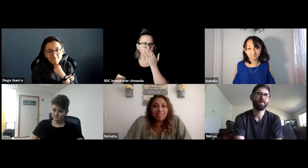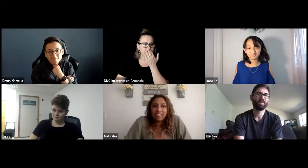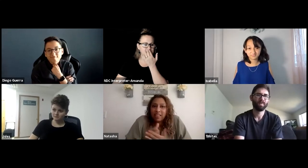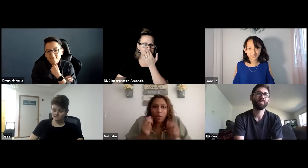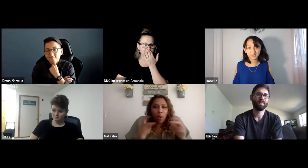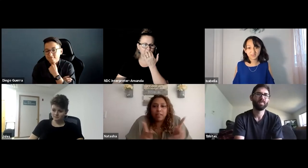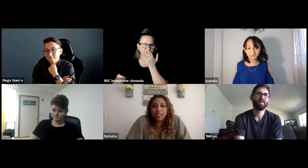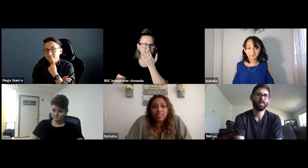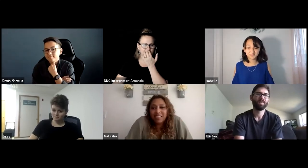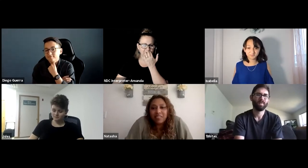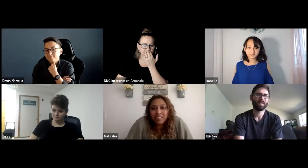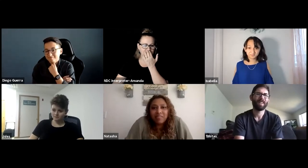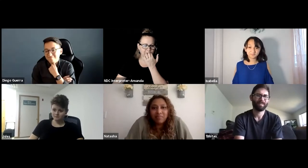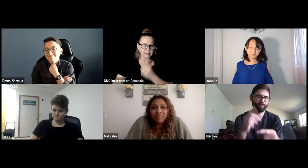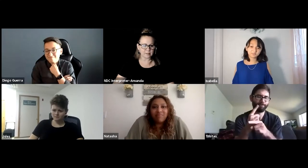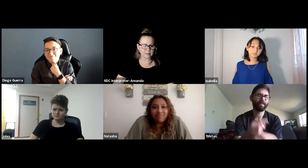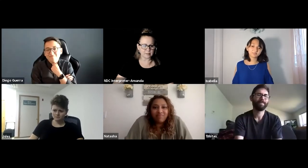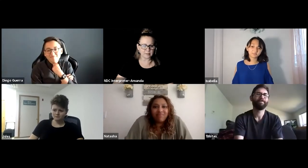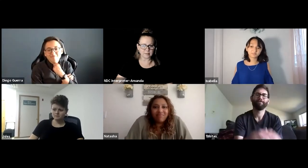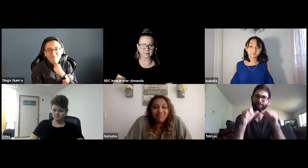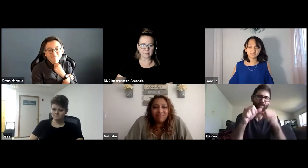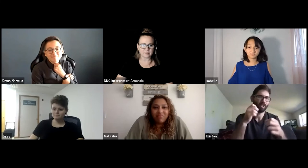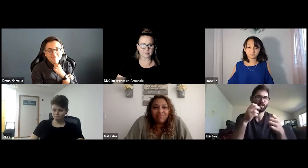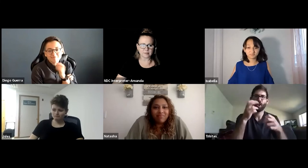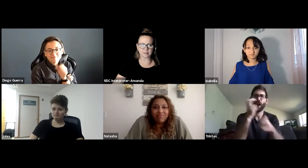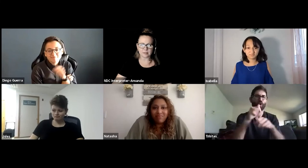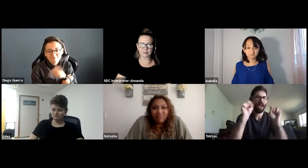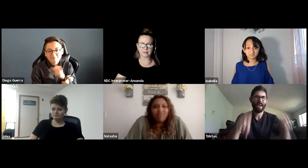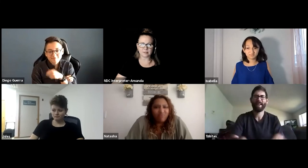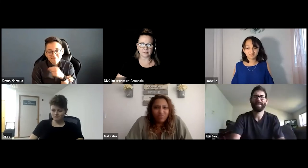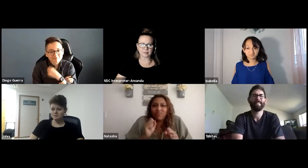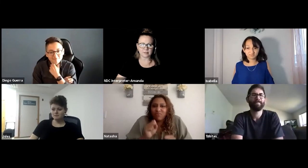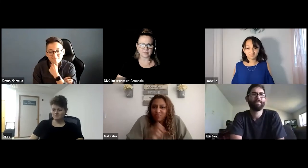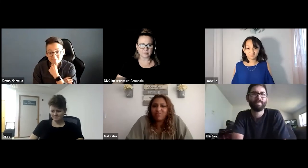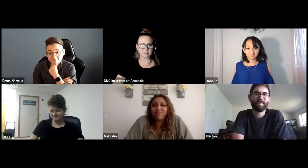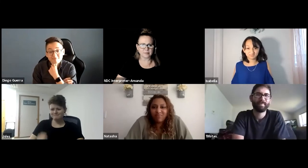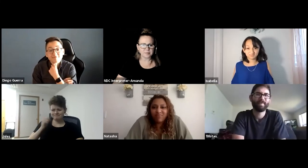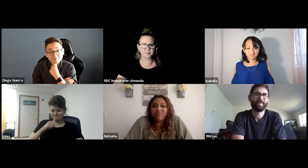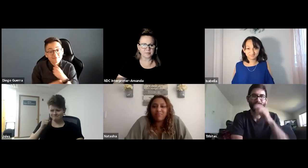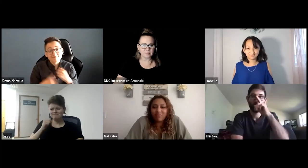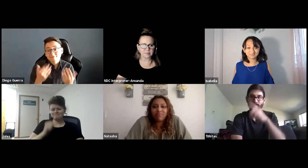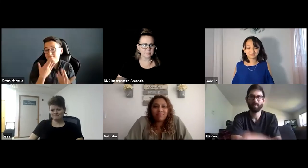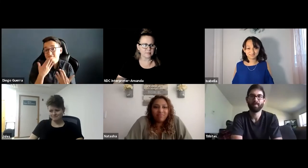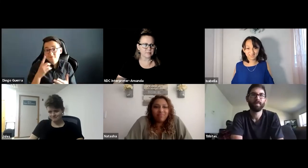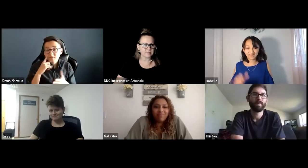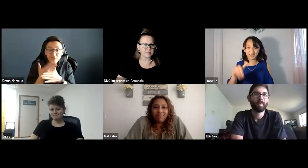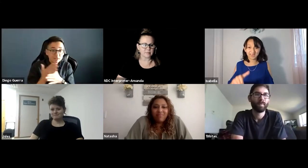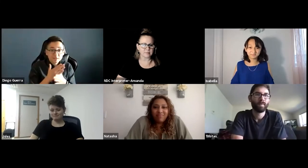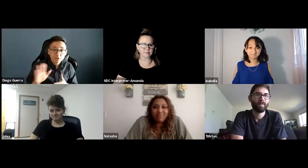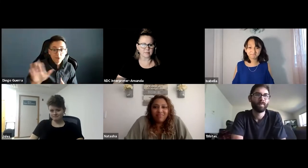We can reach those goals we want and accomplish what we want. Right, says Tristan. It just takes hard work and we can do that.